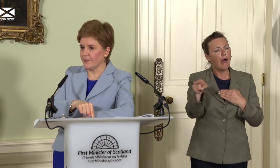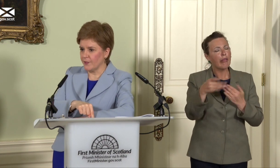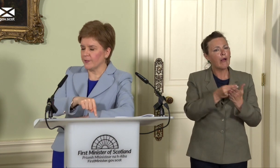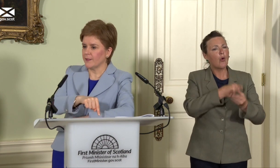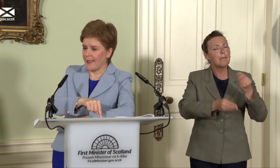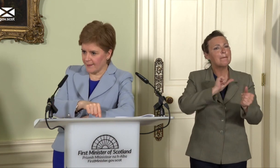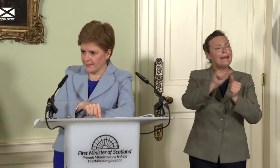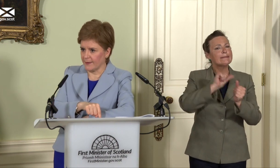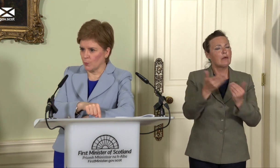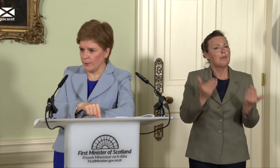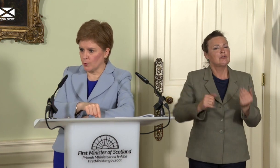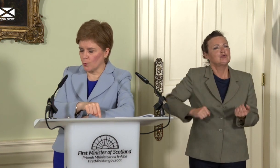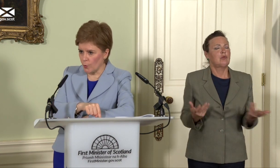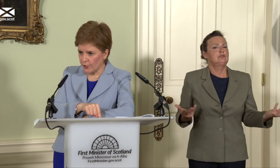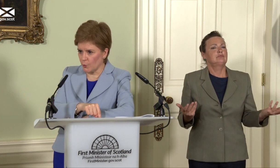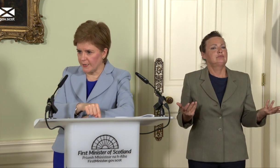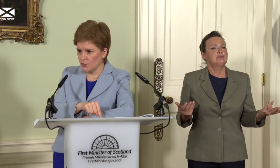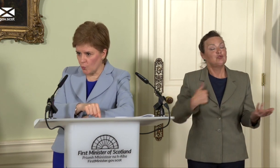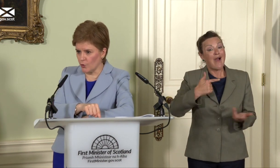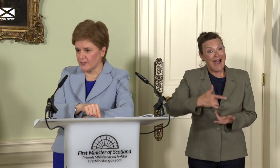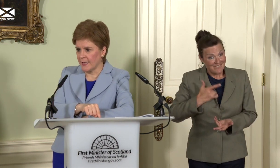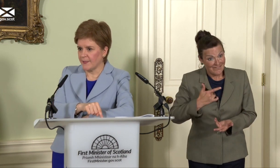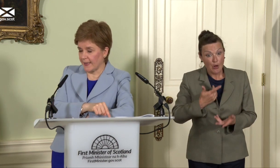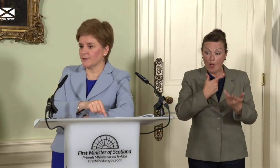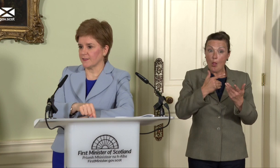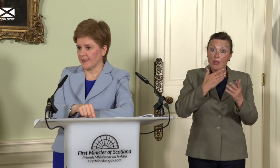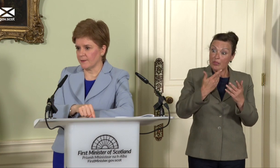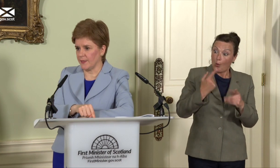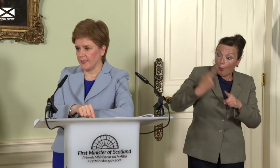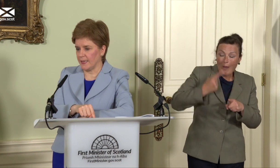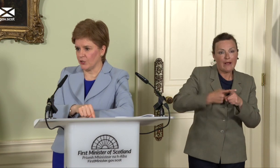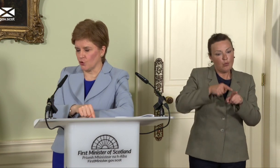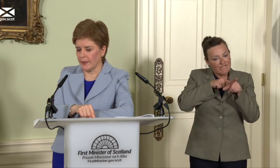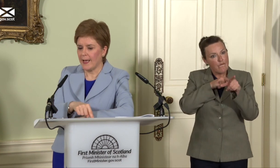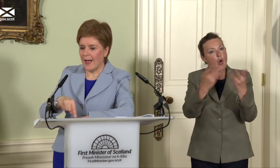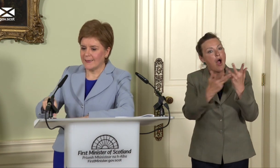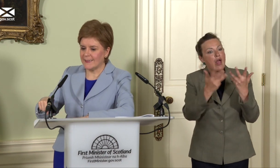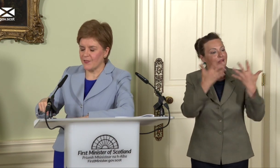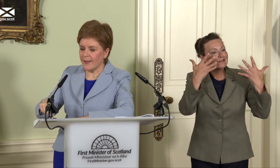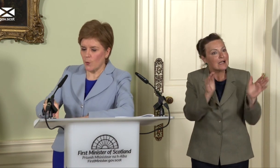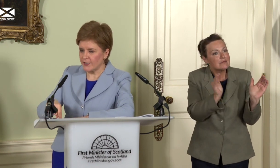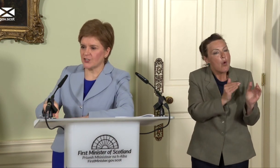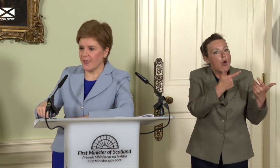then the earlier we will work our way towards the kind of success they enjoy. That question is